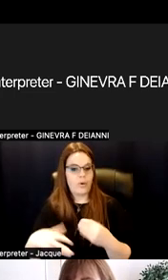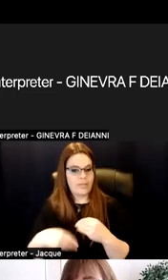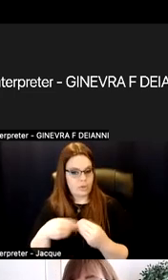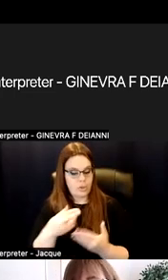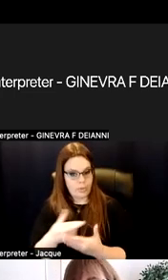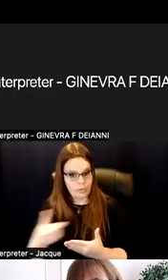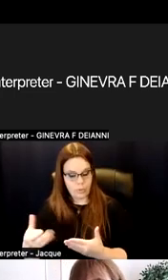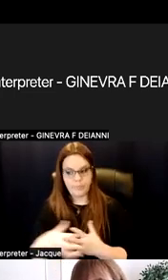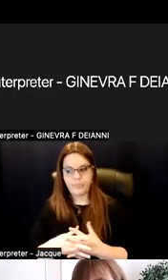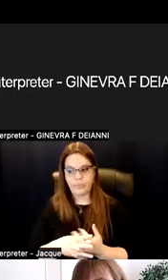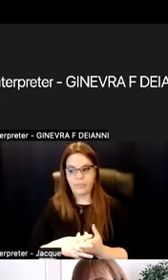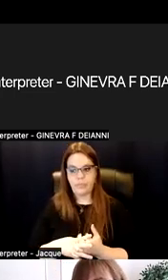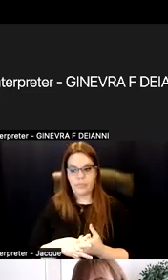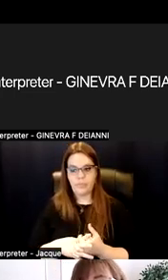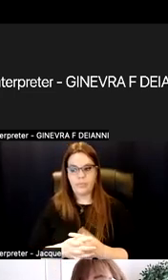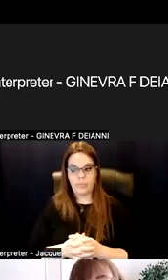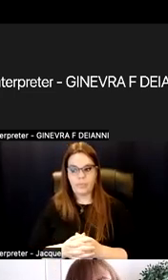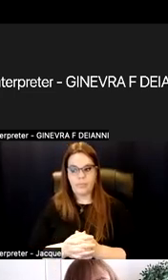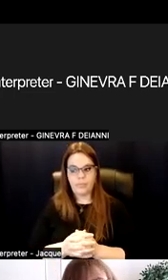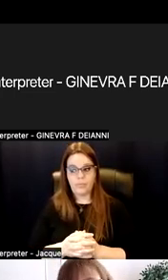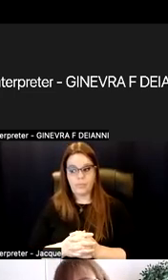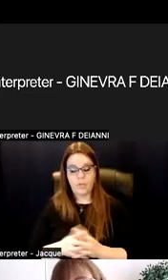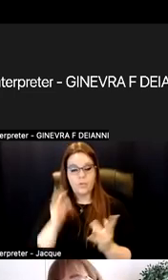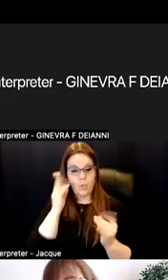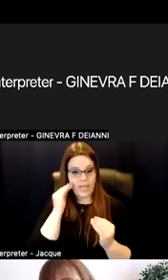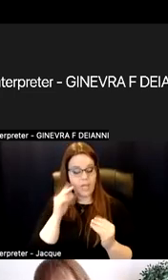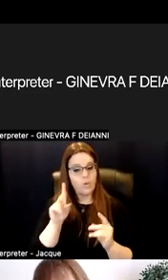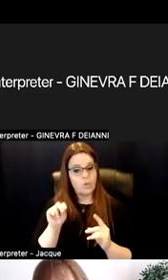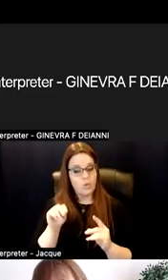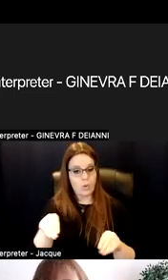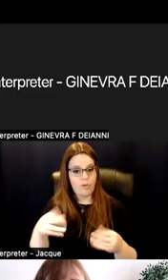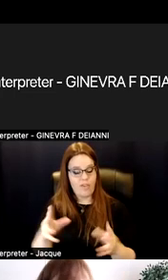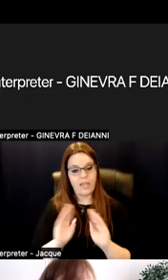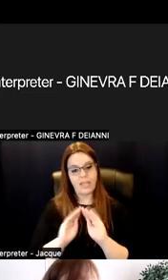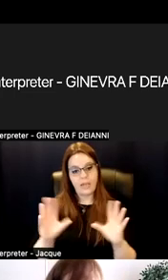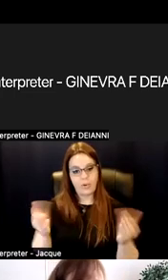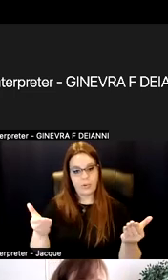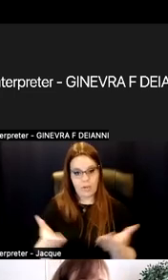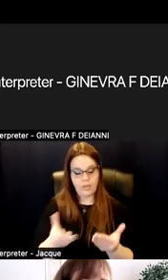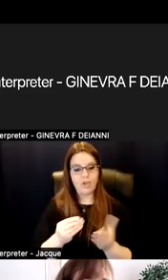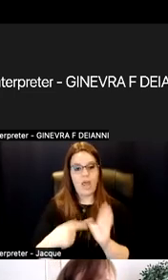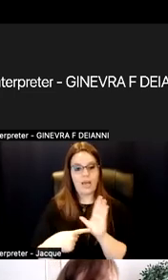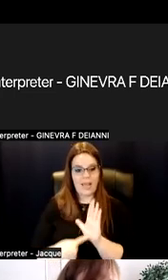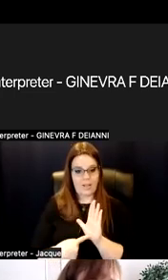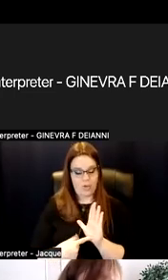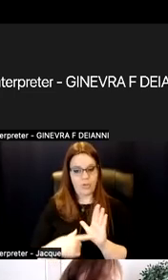So thinking about do you provide clear introductions and illustrations of what is to be learned?